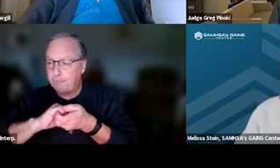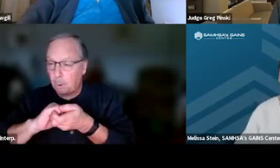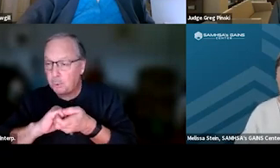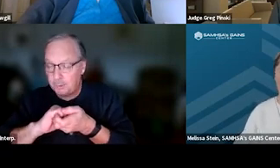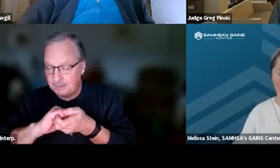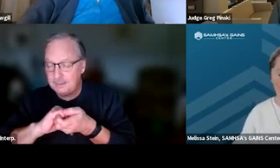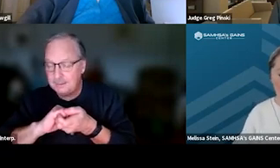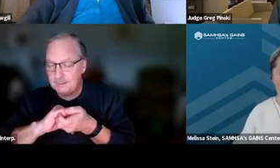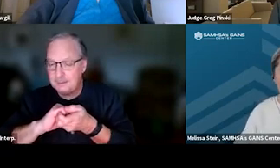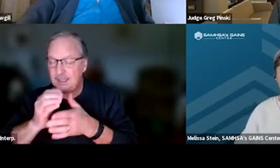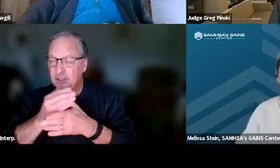and sharing data and information.